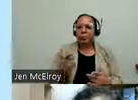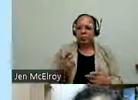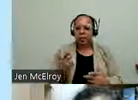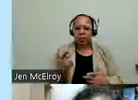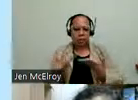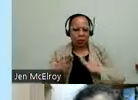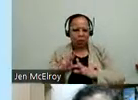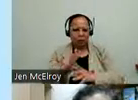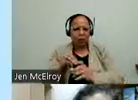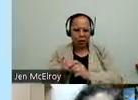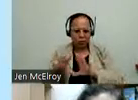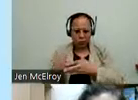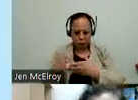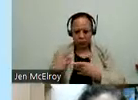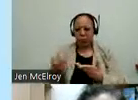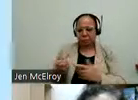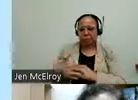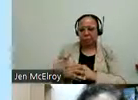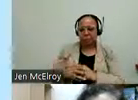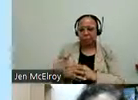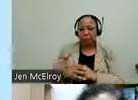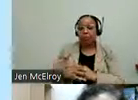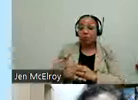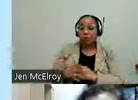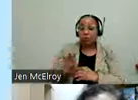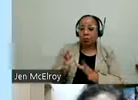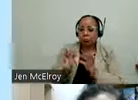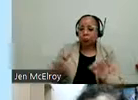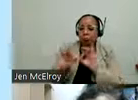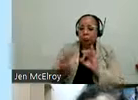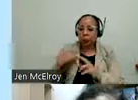group is making sure that we honor Chicagoans with disabilities who have